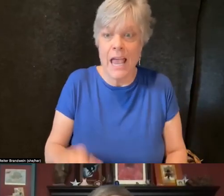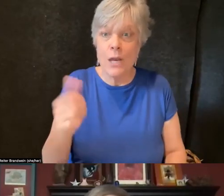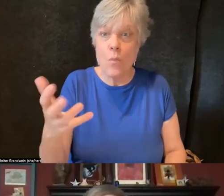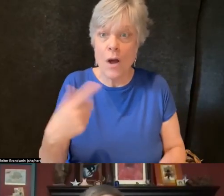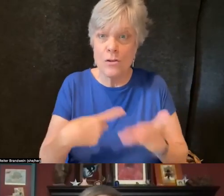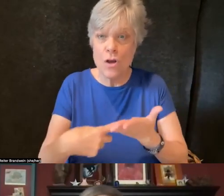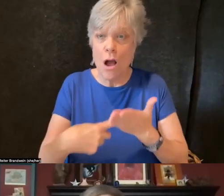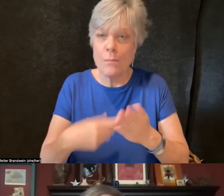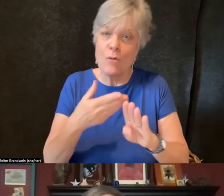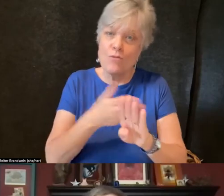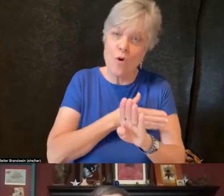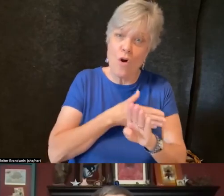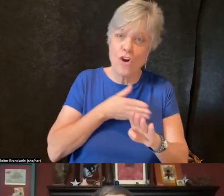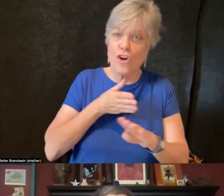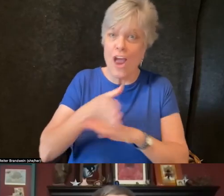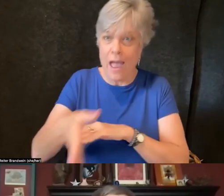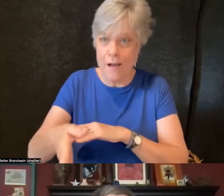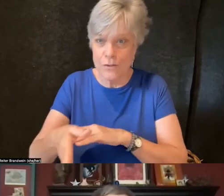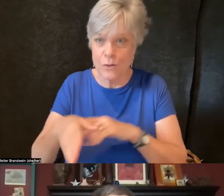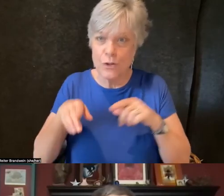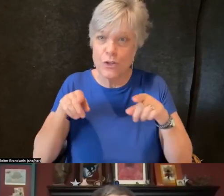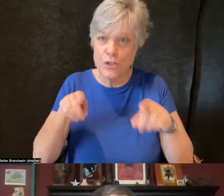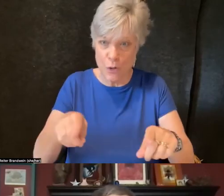or during any of these upcoming sessions